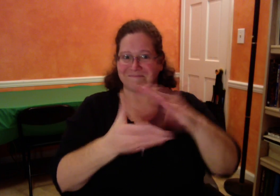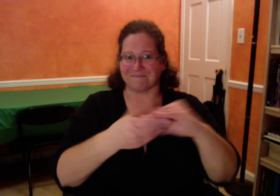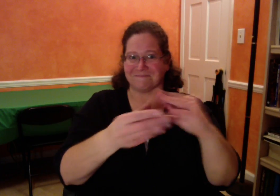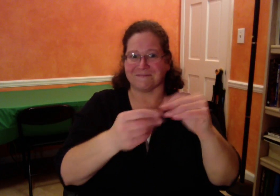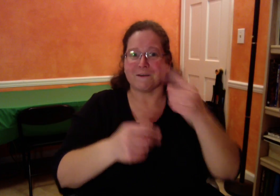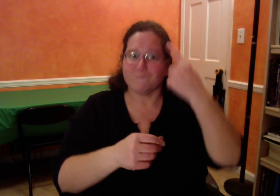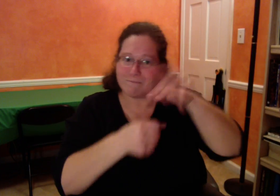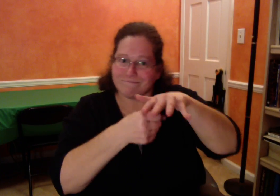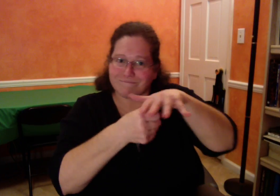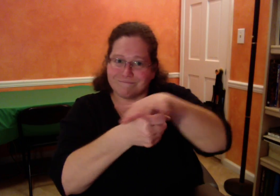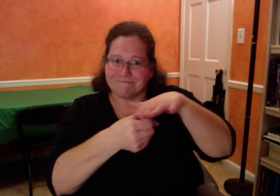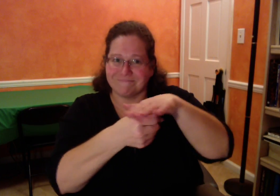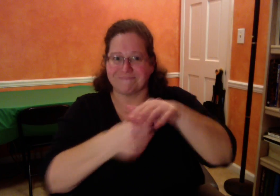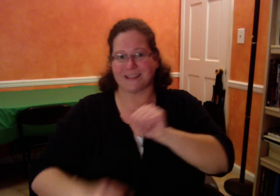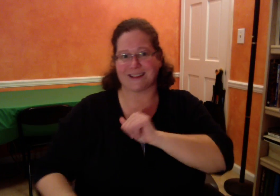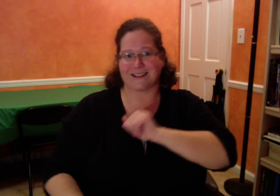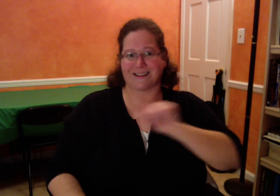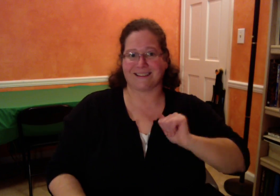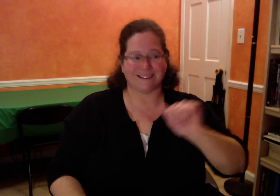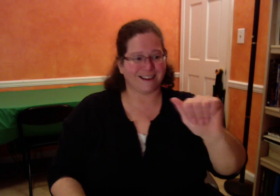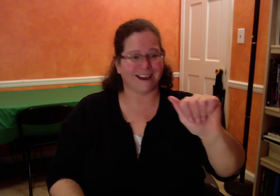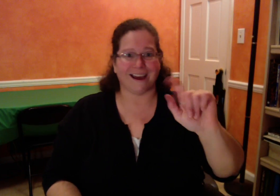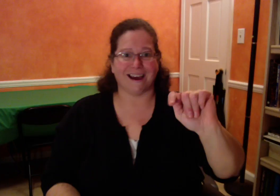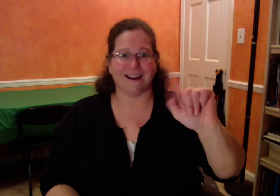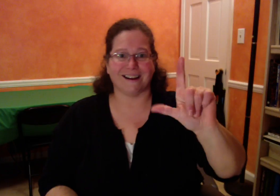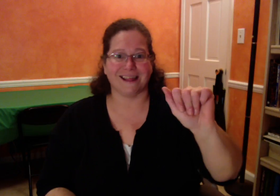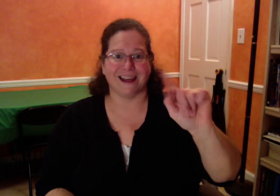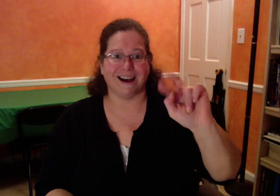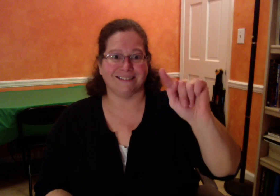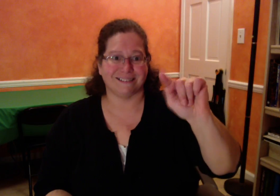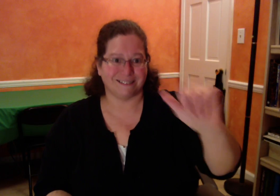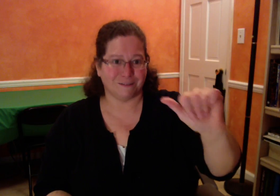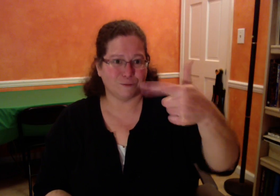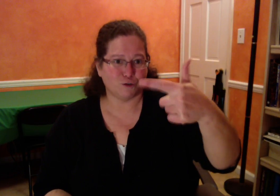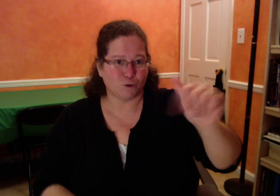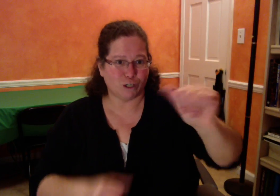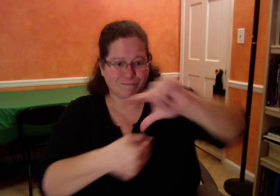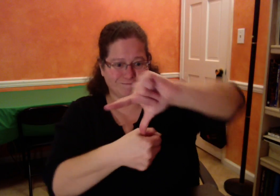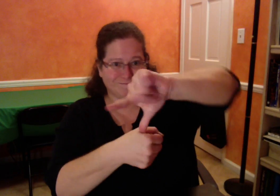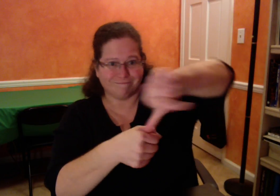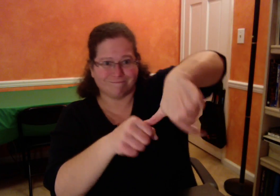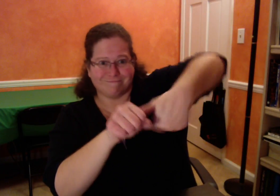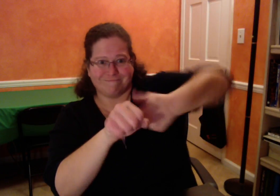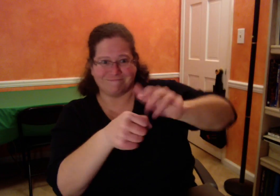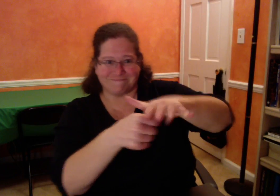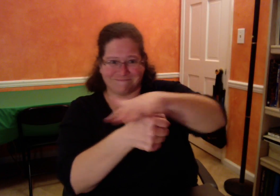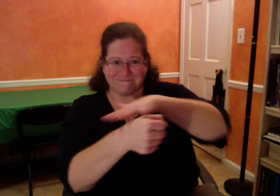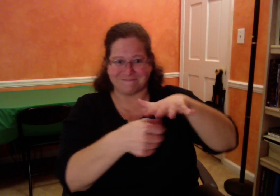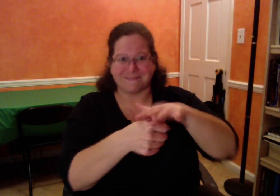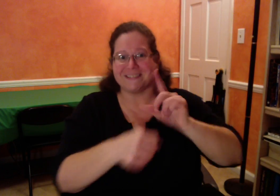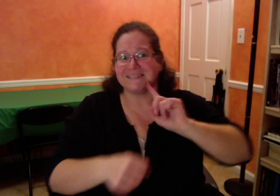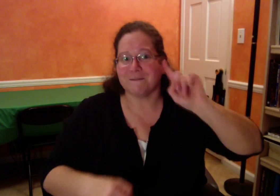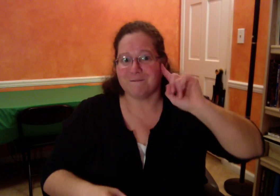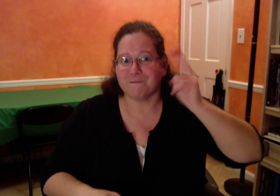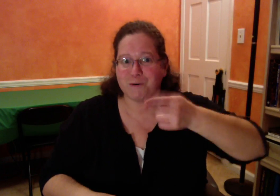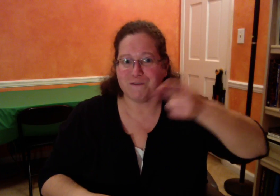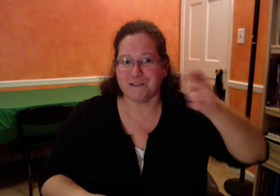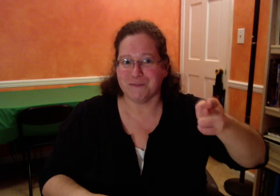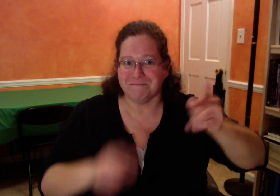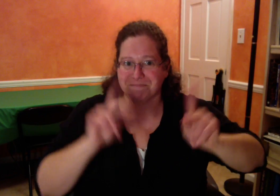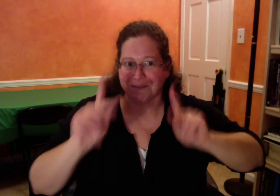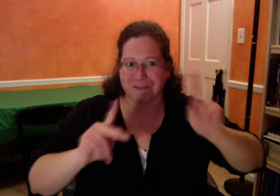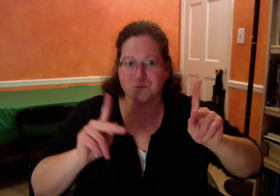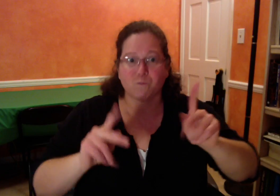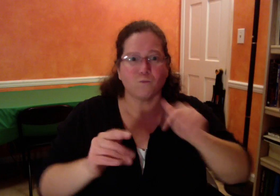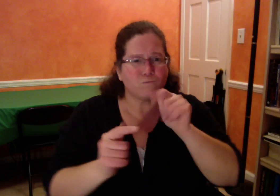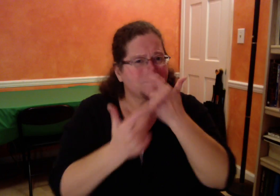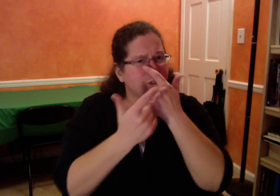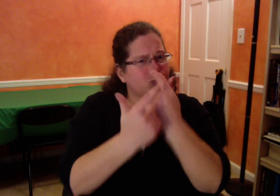This message is for the Metro Atlanta Deaf and Hard of Hearing people